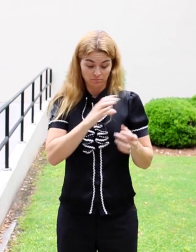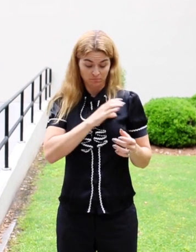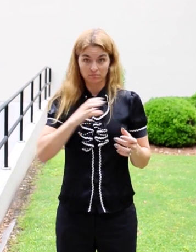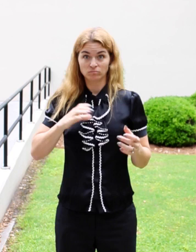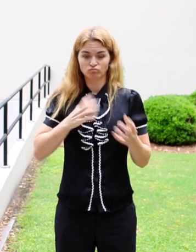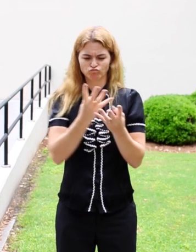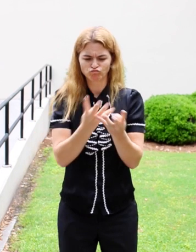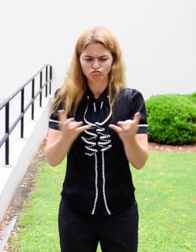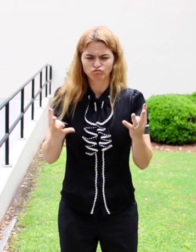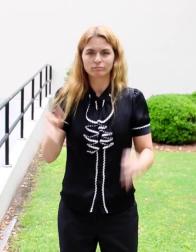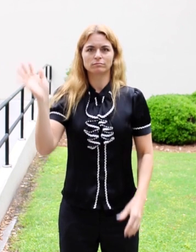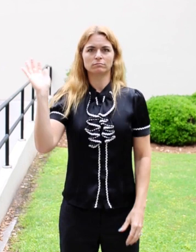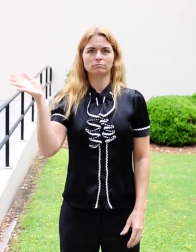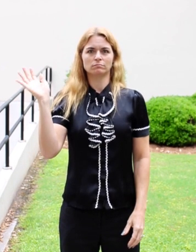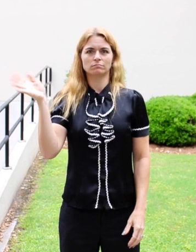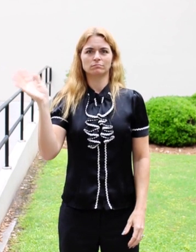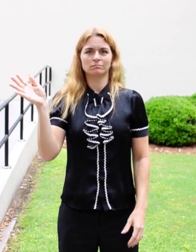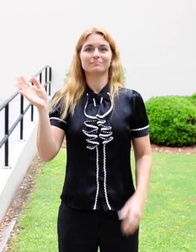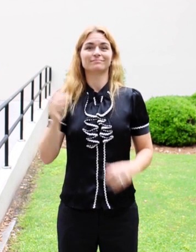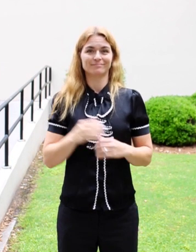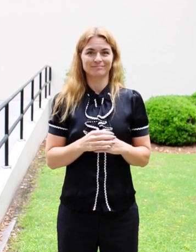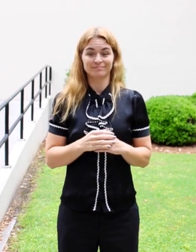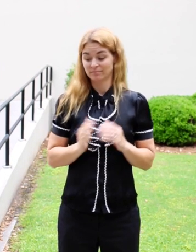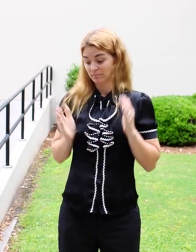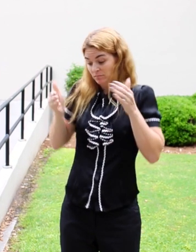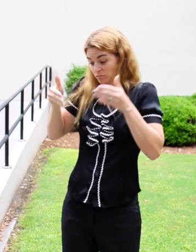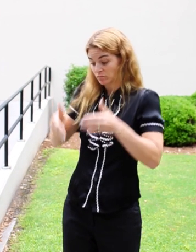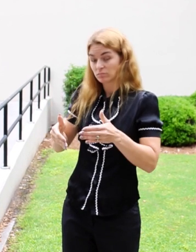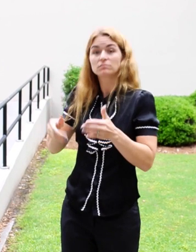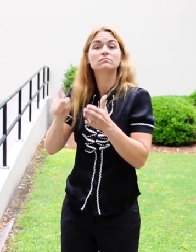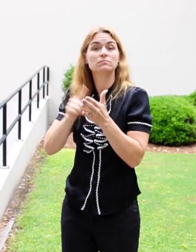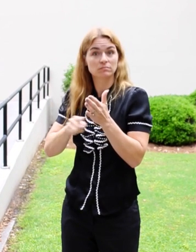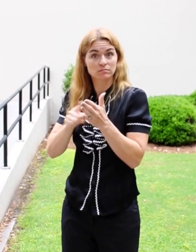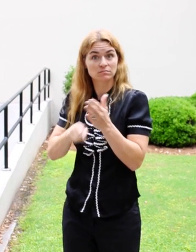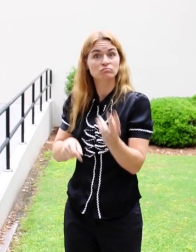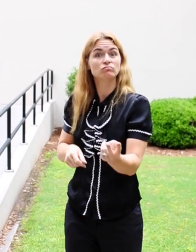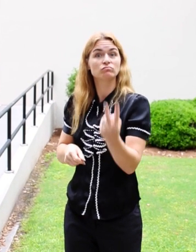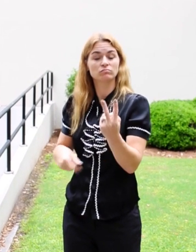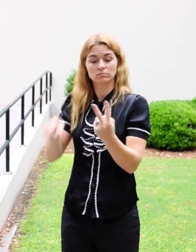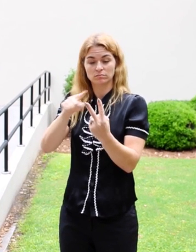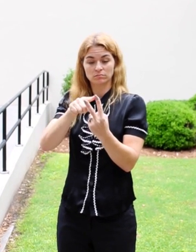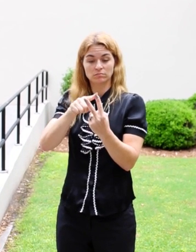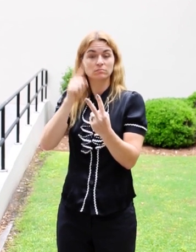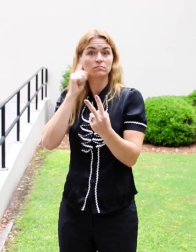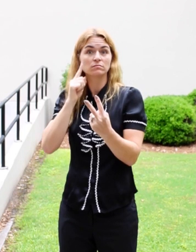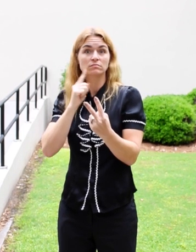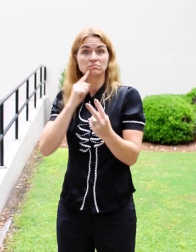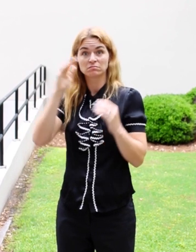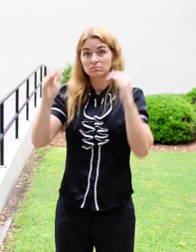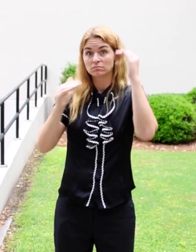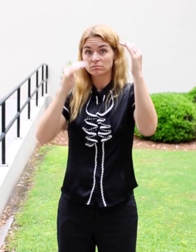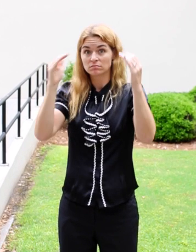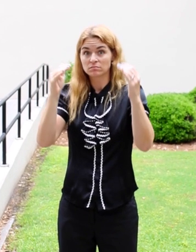present all of your work to a committee. My second focus is research of two things: the first being Deaf adults and